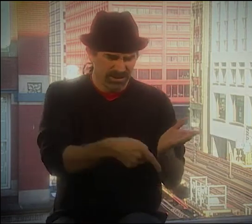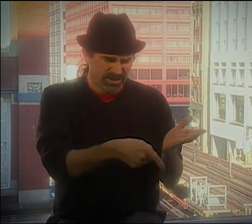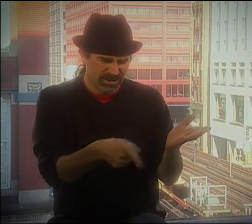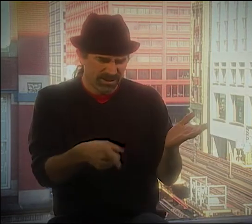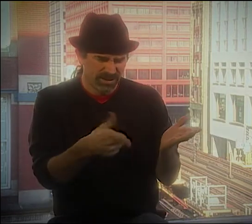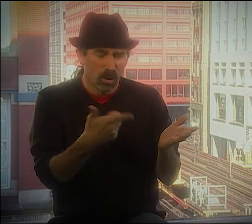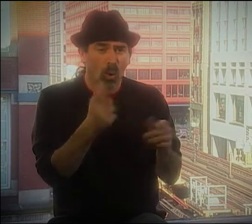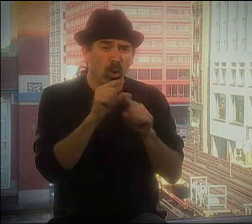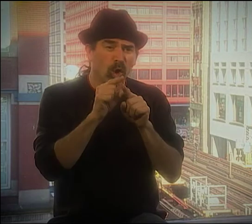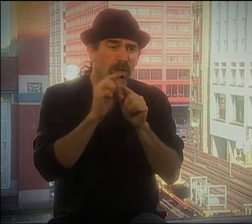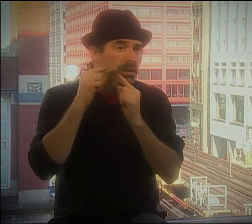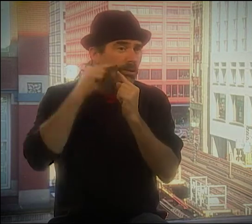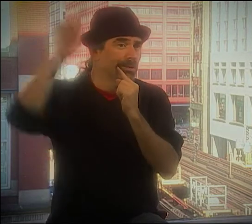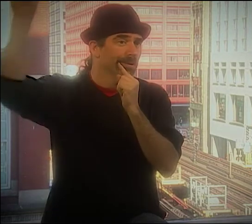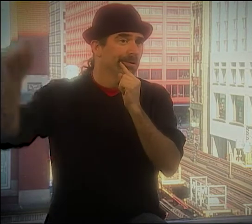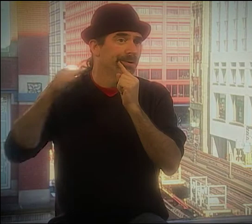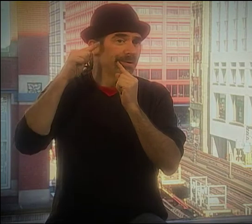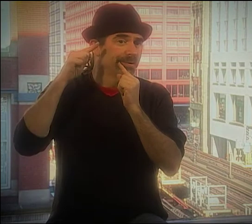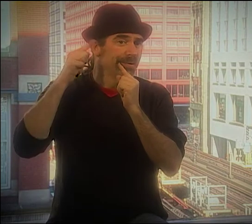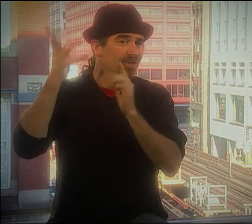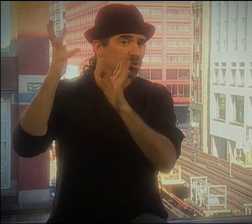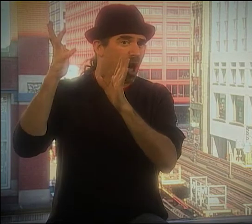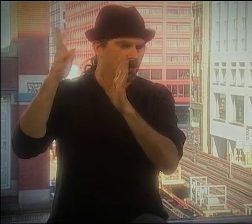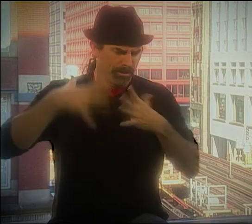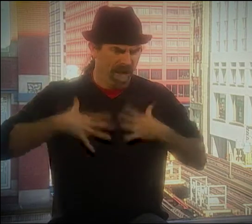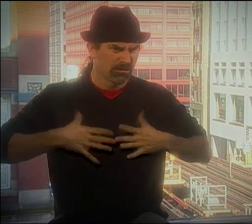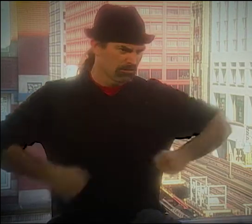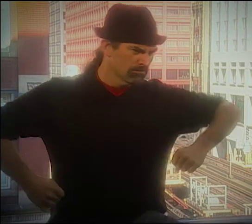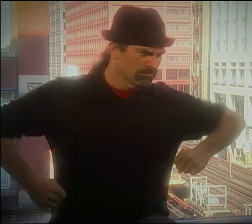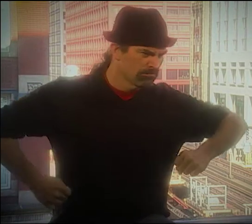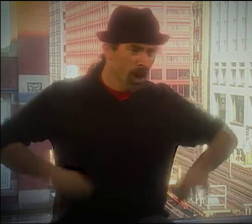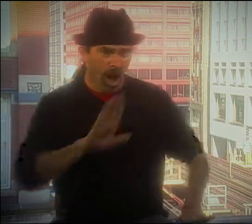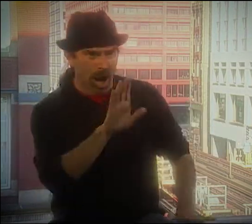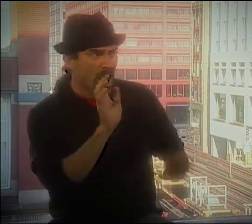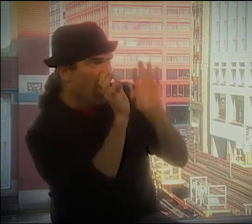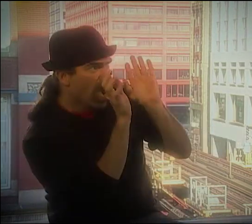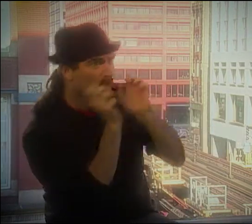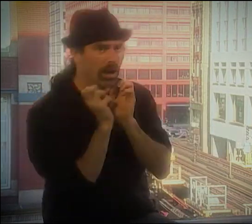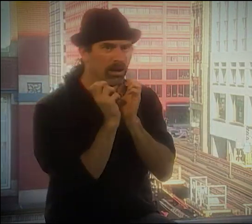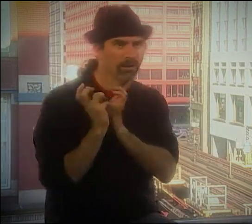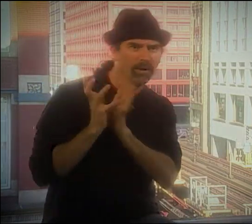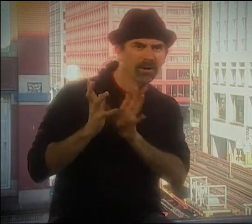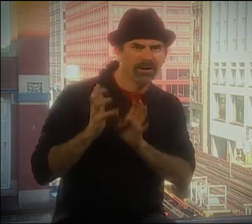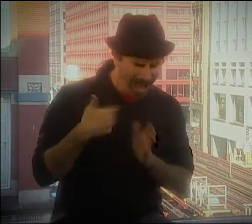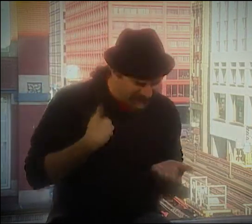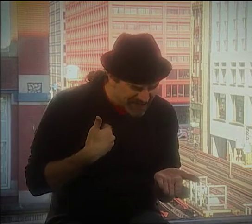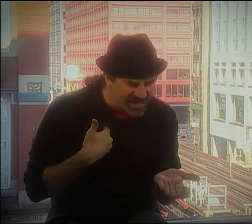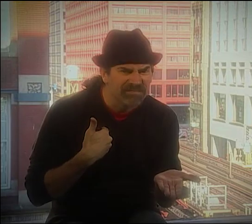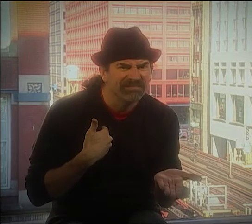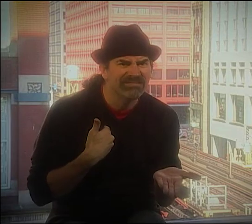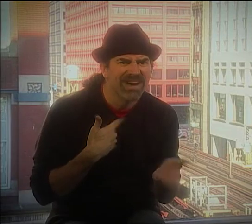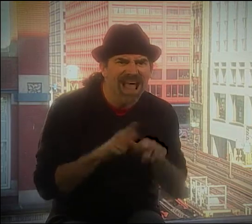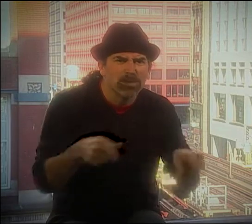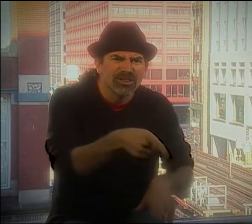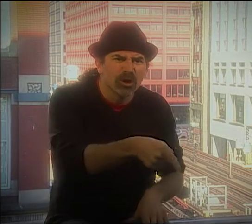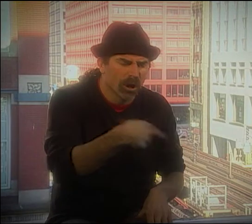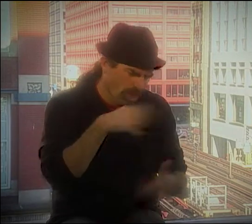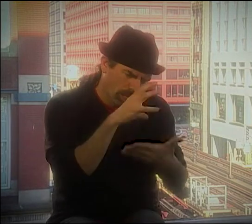I COULD MAKE THIS INTO GESTURES, YOU KNOW. INSTEAD OF HAVING THE CARTOON BALLOON WHERE THEY TALK, I COULD